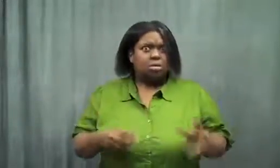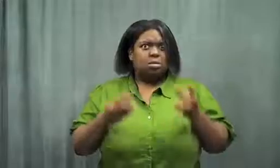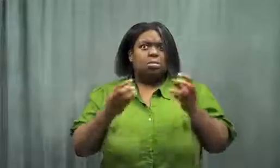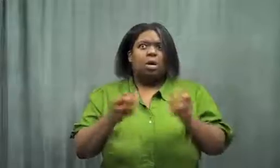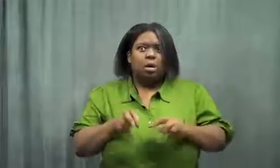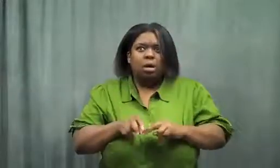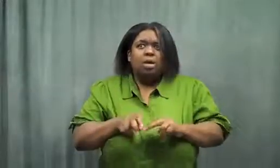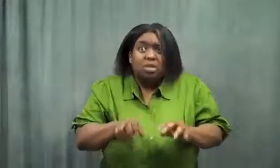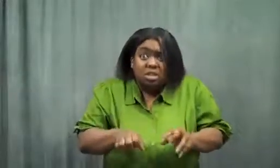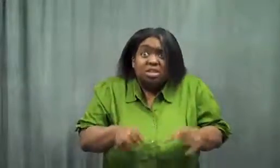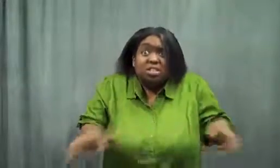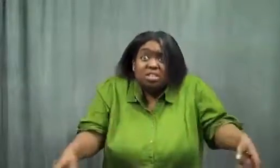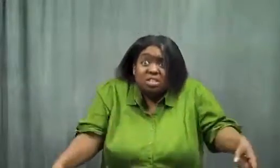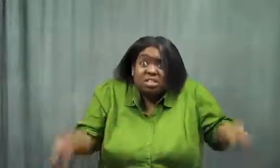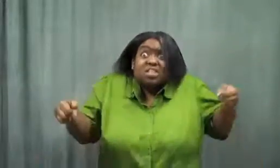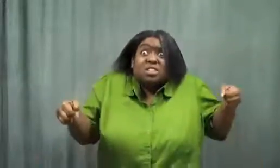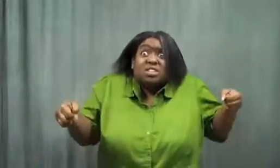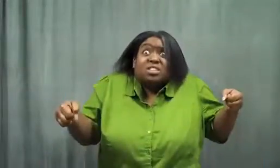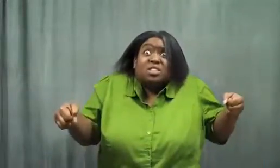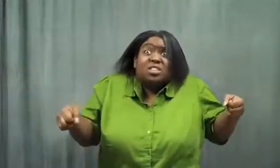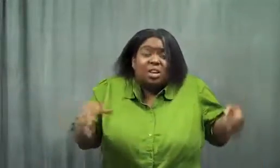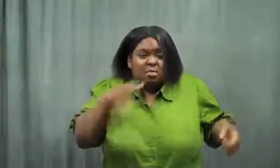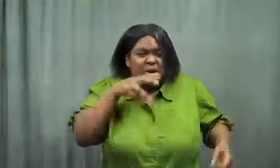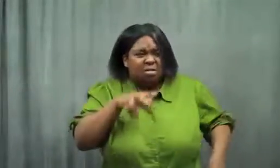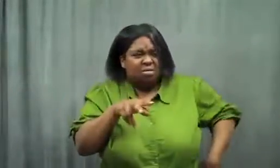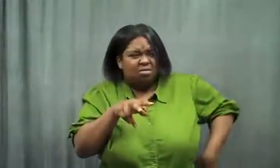I kept going, and hung on to the toilet.